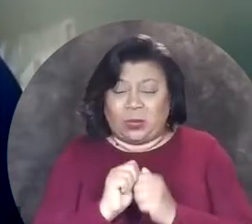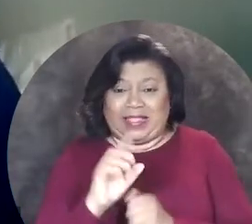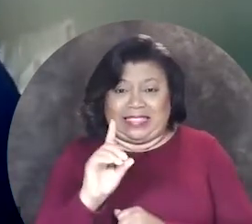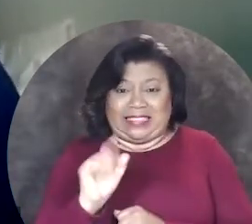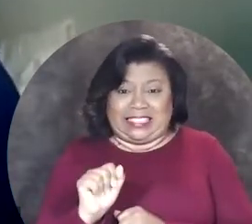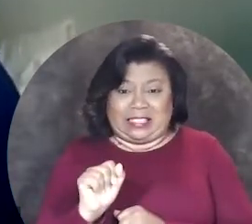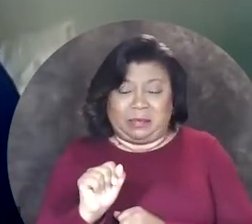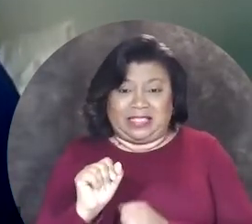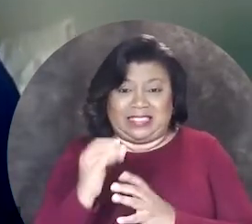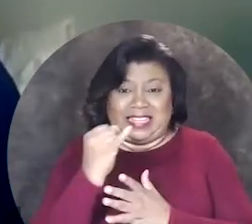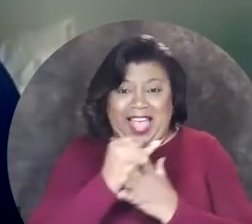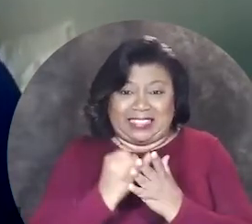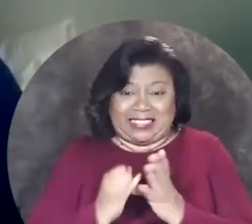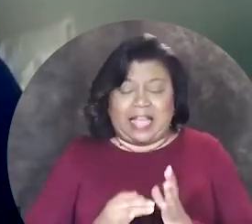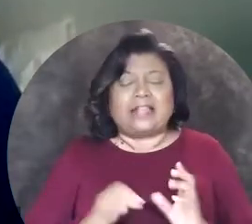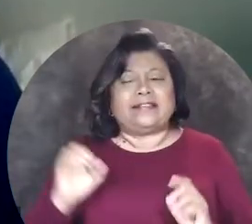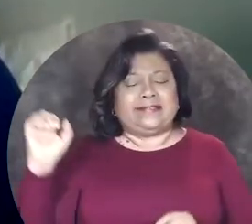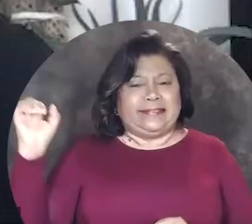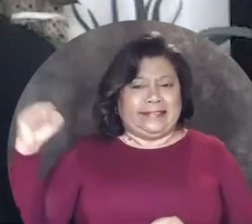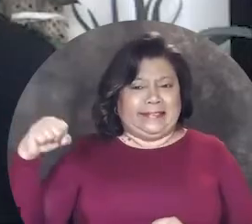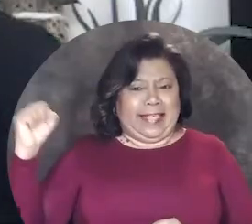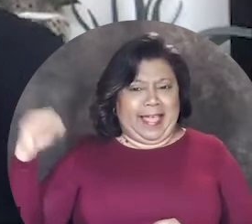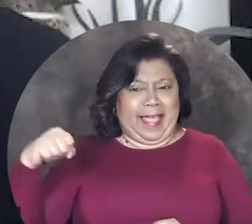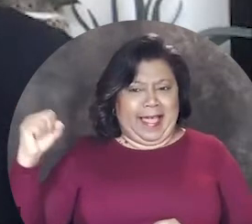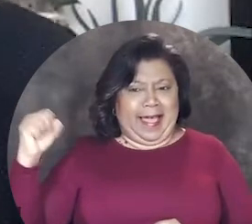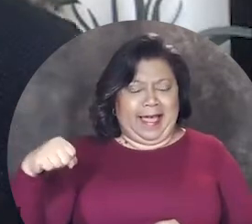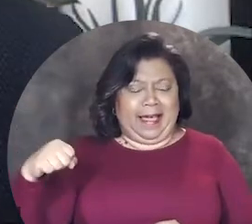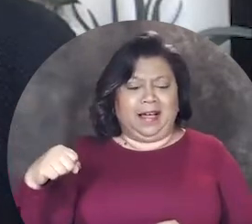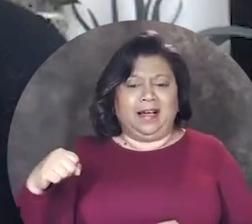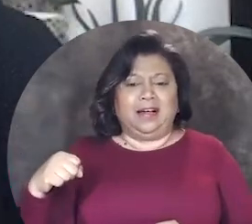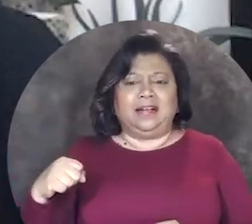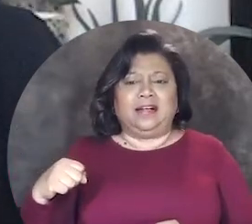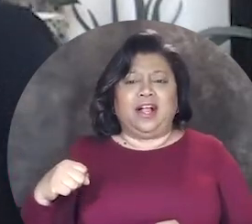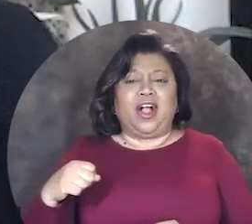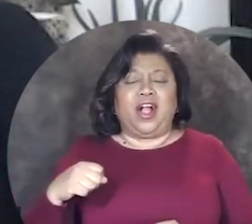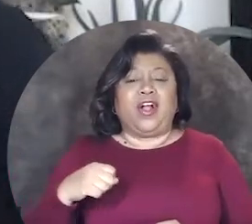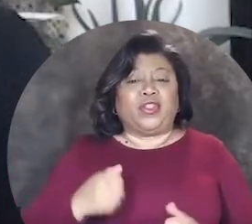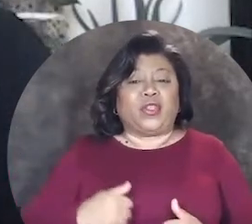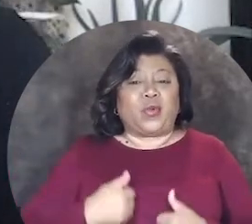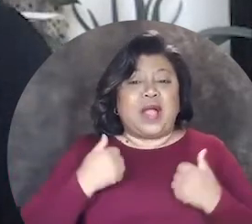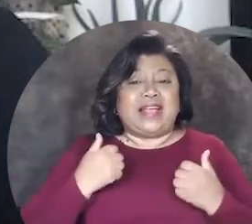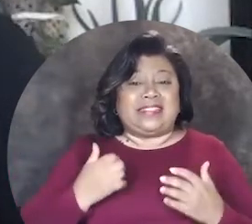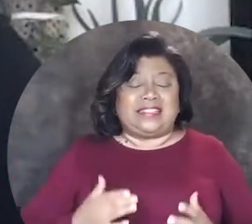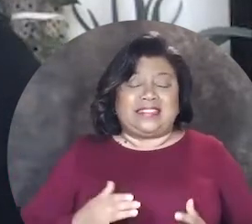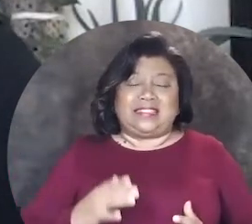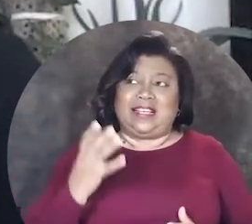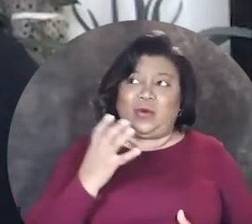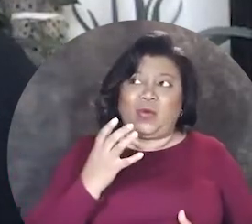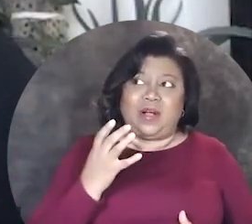relates to disability aesthetics yeah, the residency was